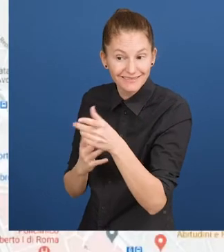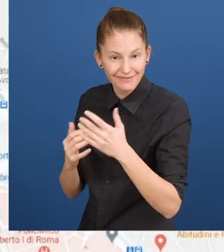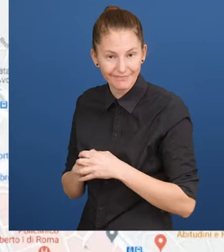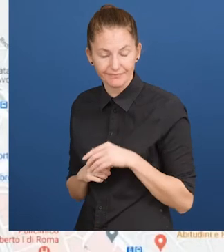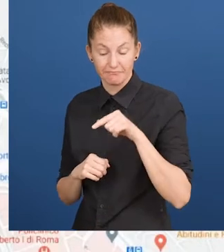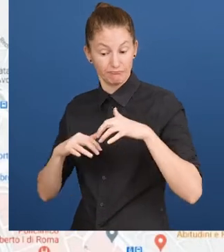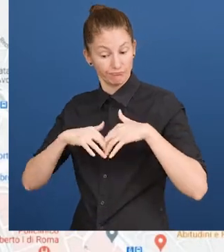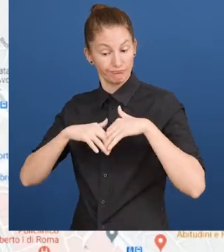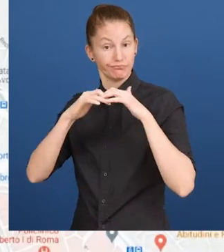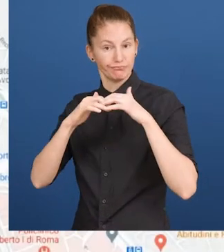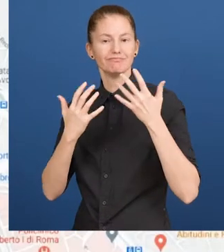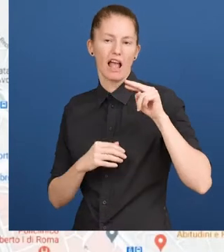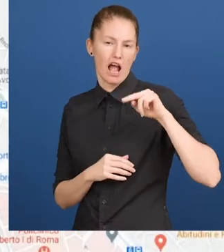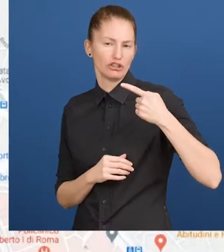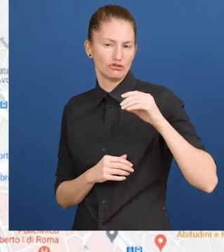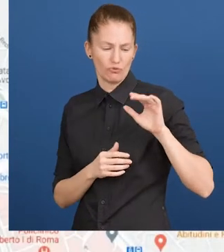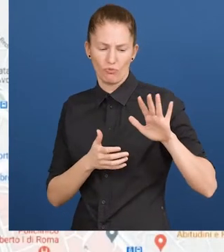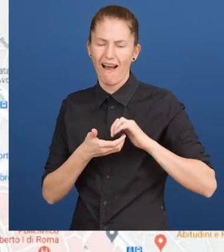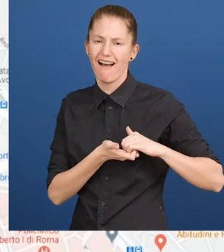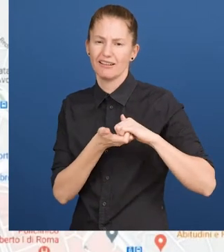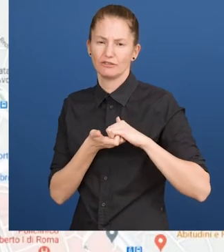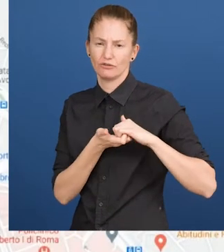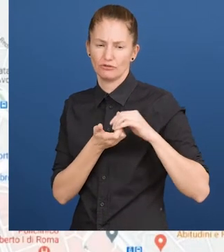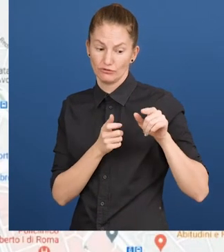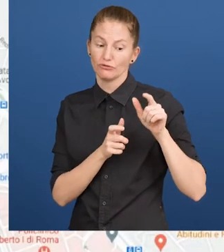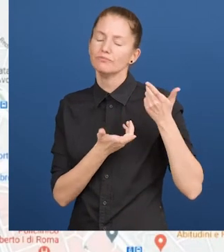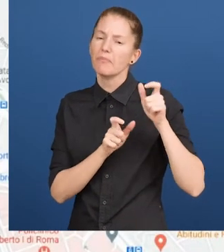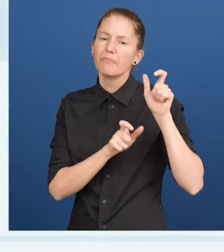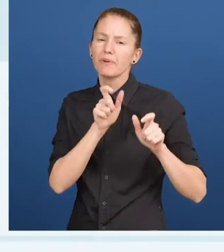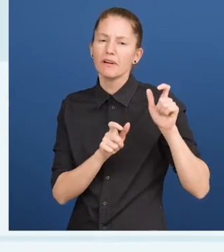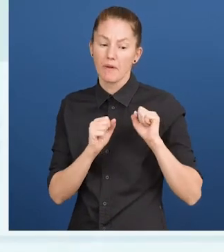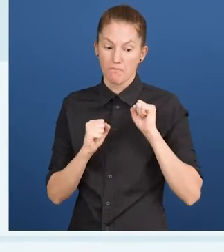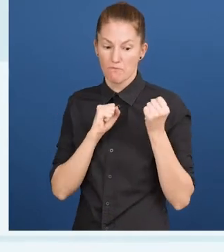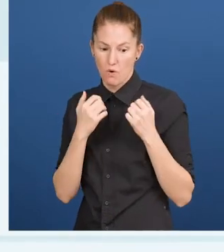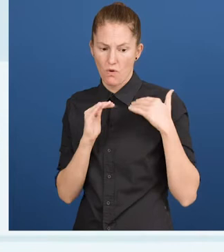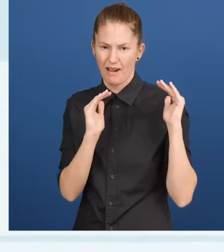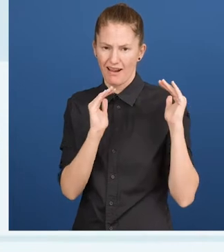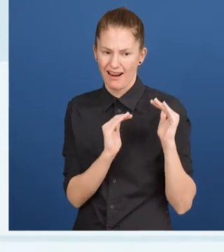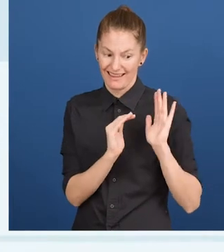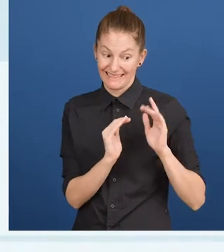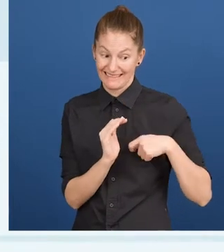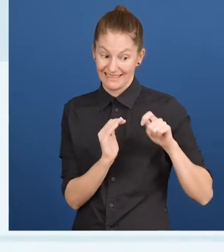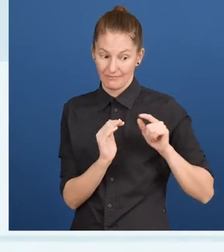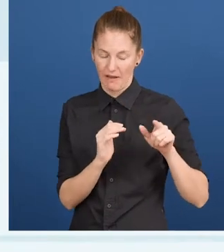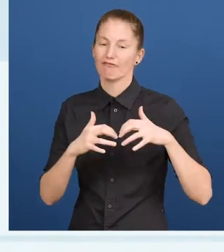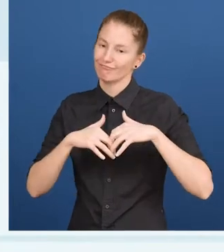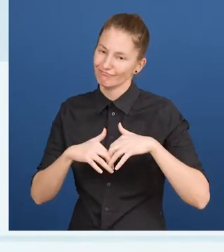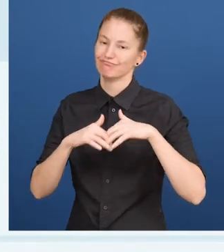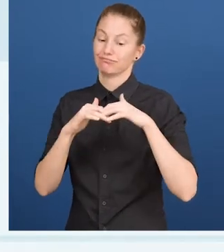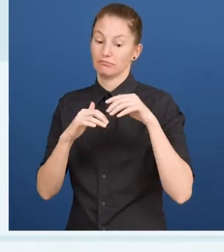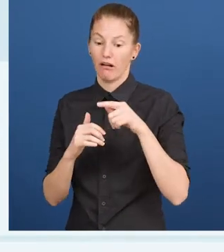Asociación de Personas con Movilidad Reducida from Spain, it is financed through subscriptions